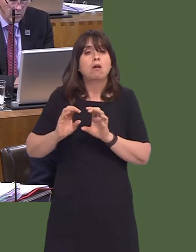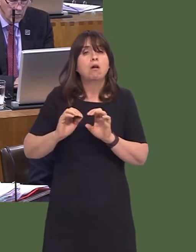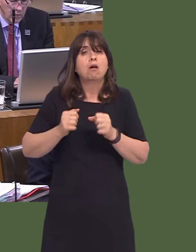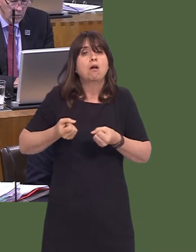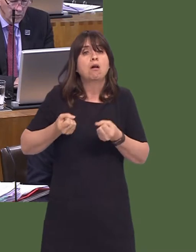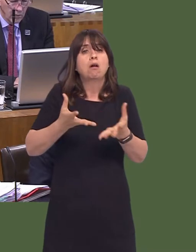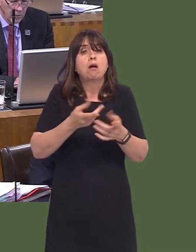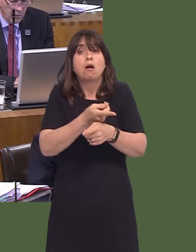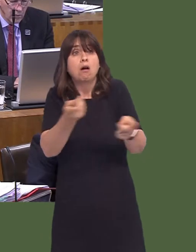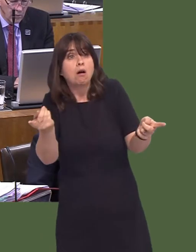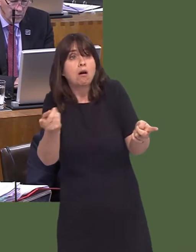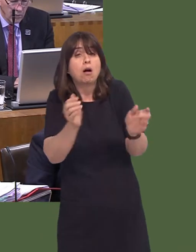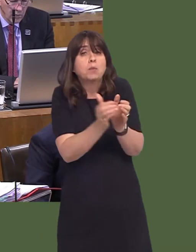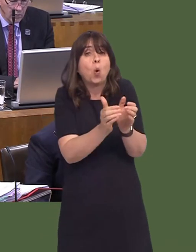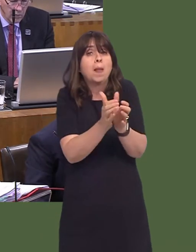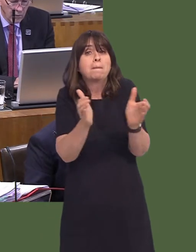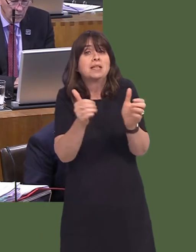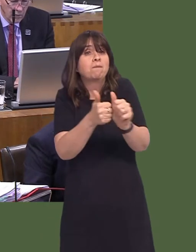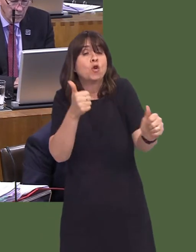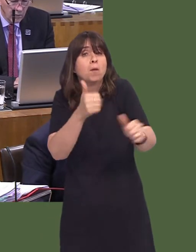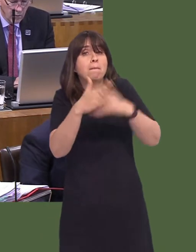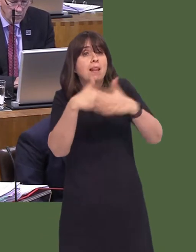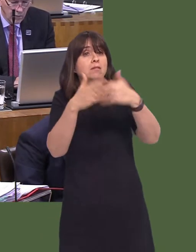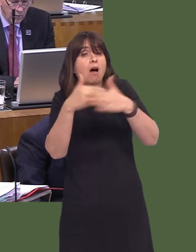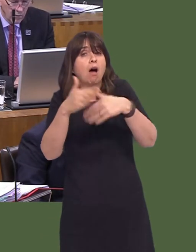housing opportunitiess, and our house builders engagement programme also works with small